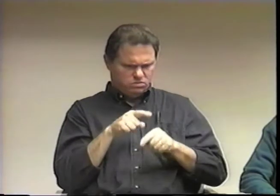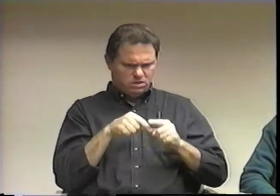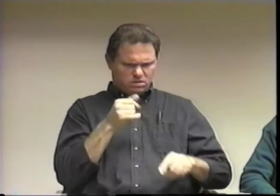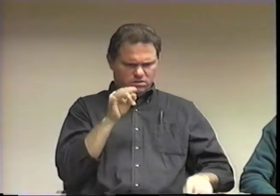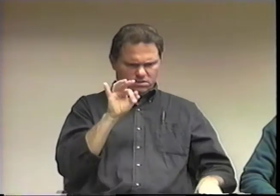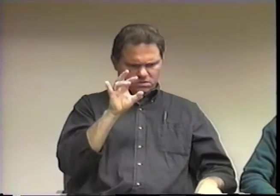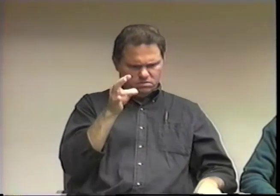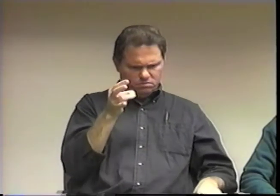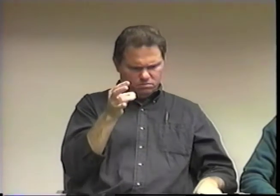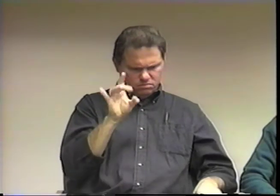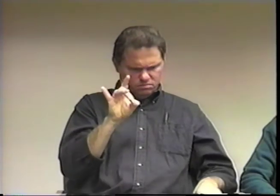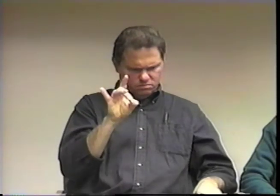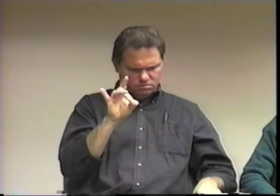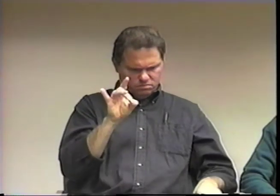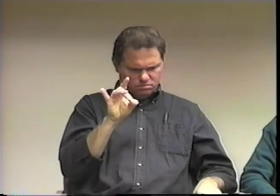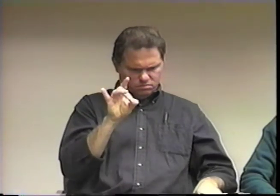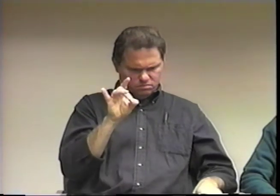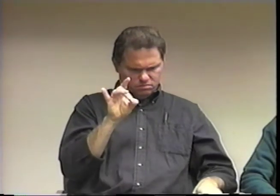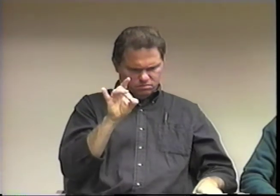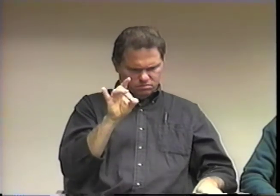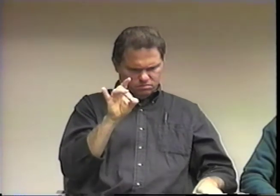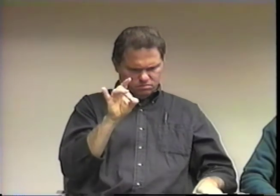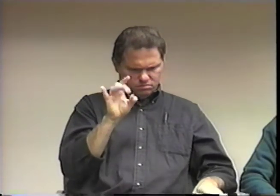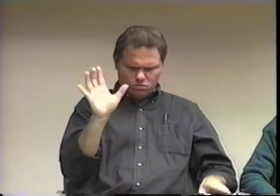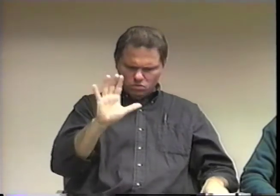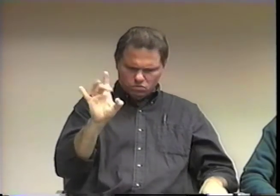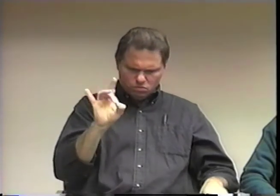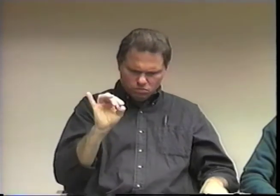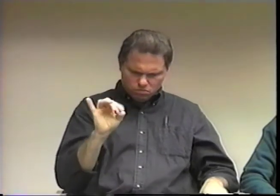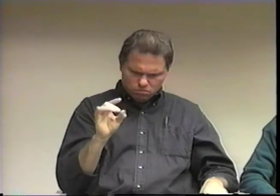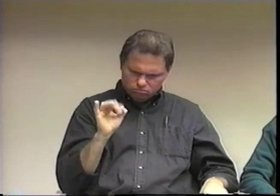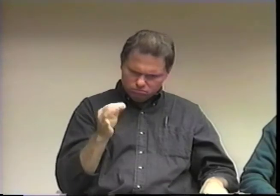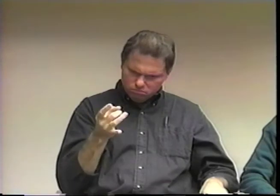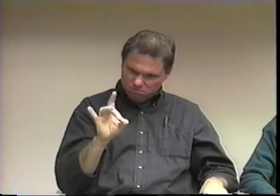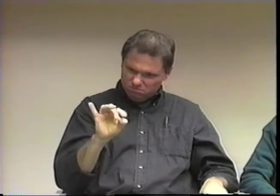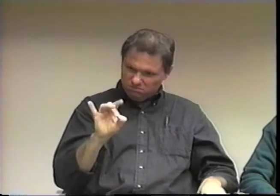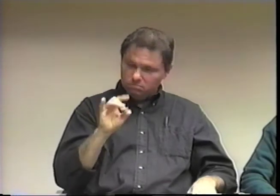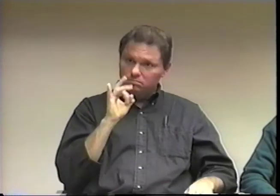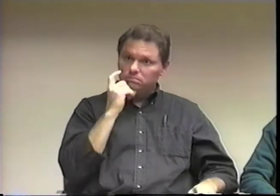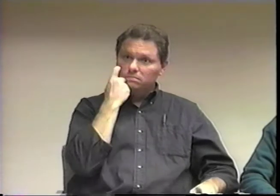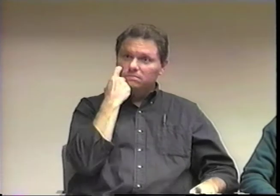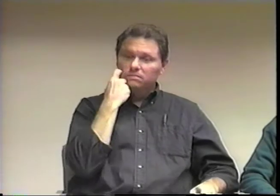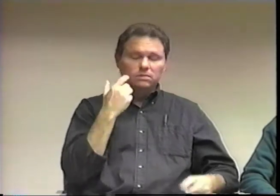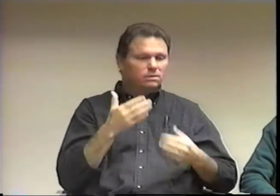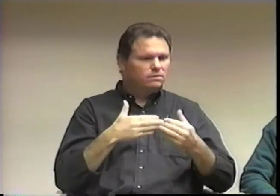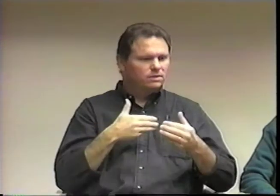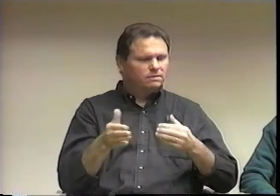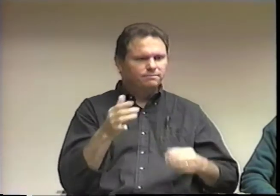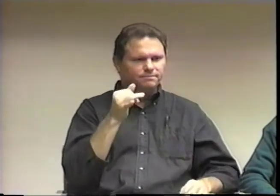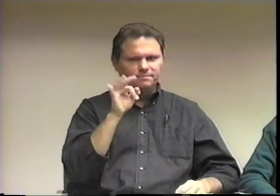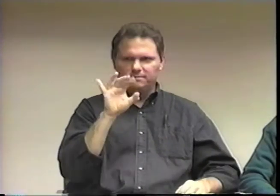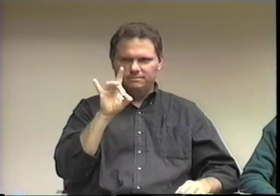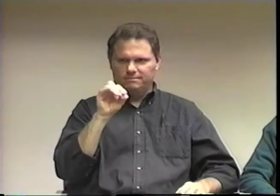It was in 1978 or 1980, right about 1980.